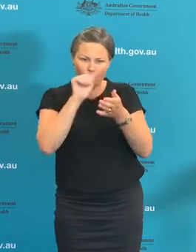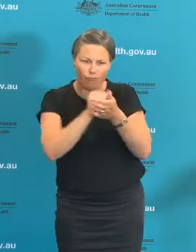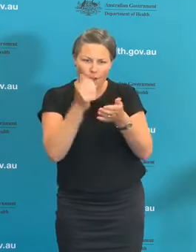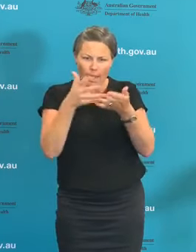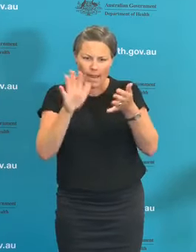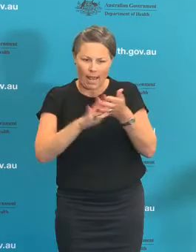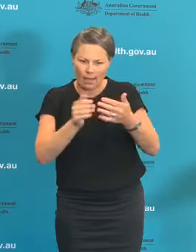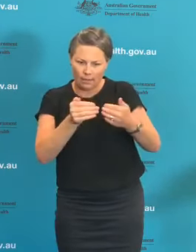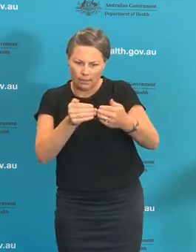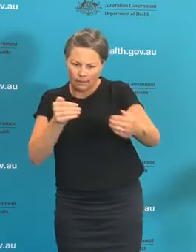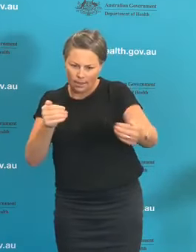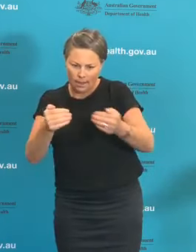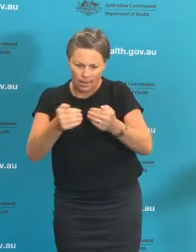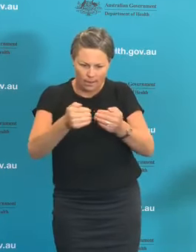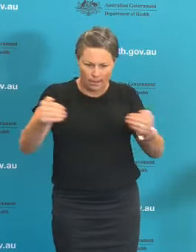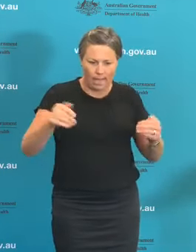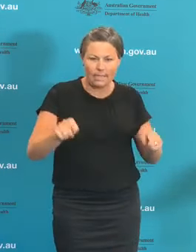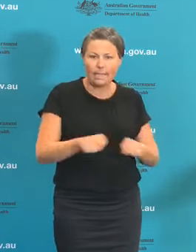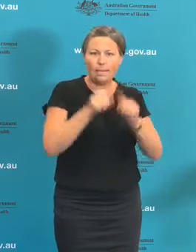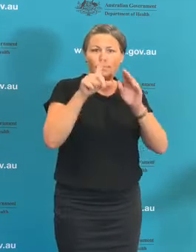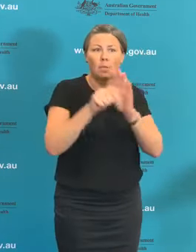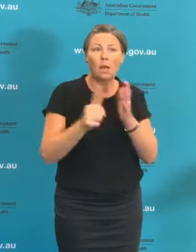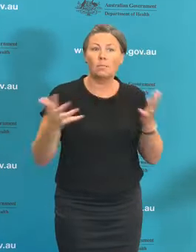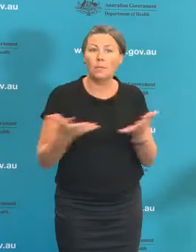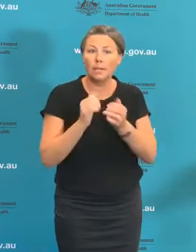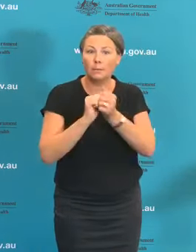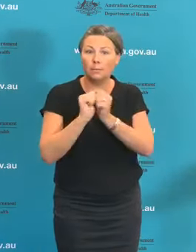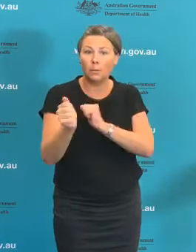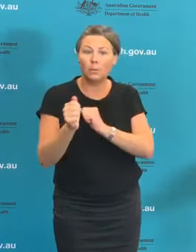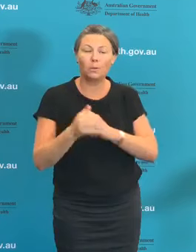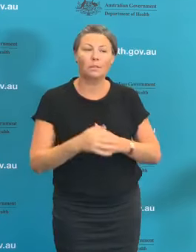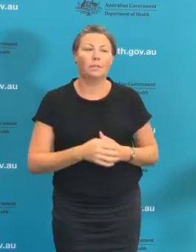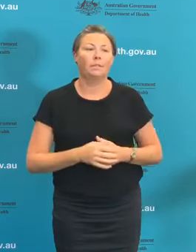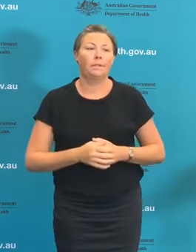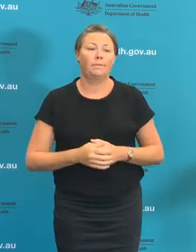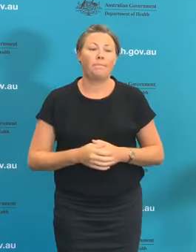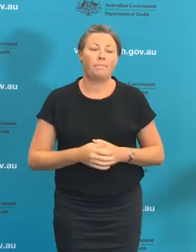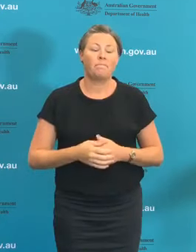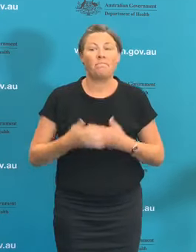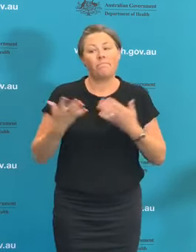If we did take community sport as an example, then we would absolutely need to